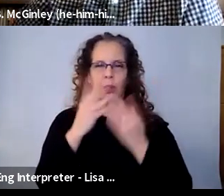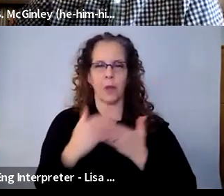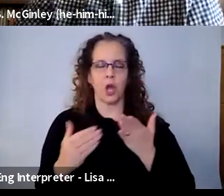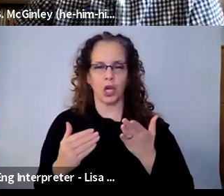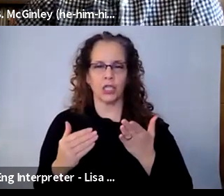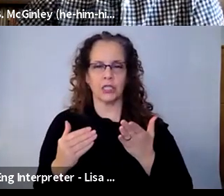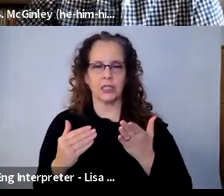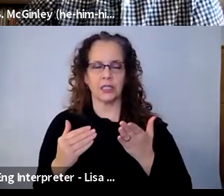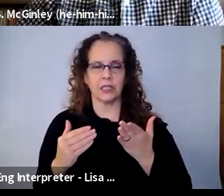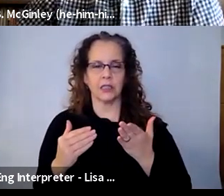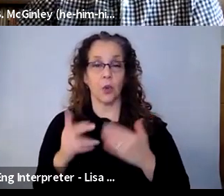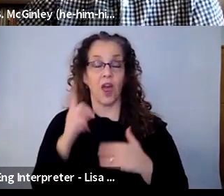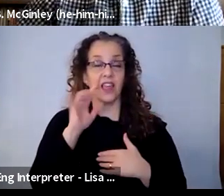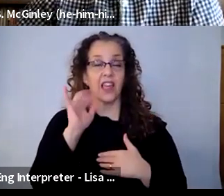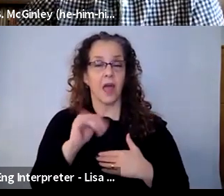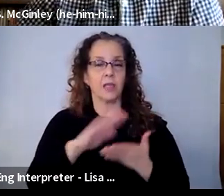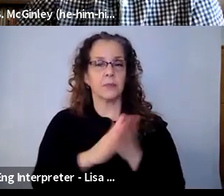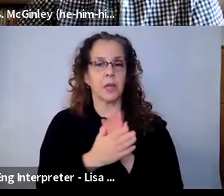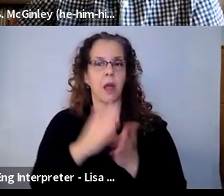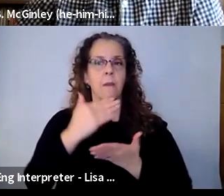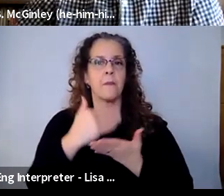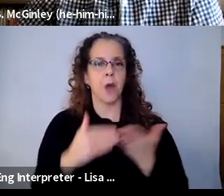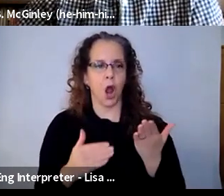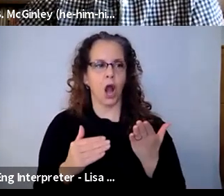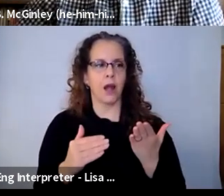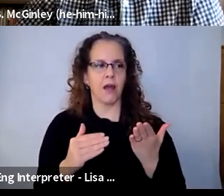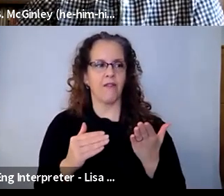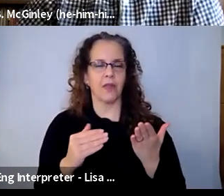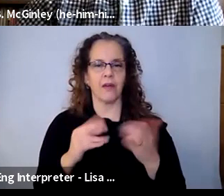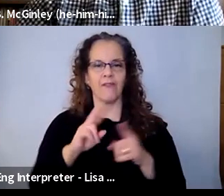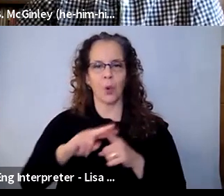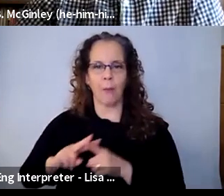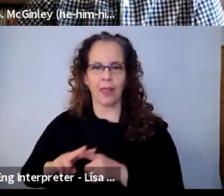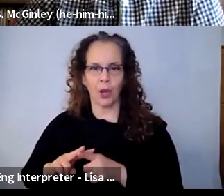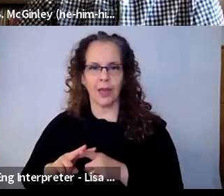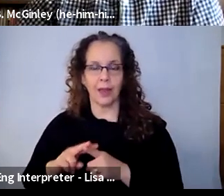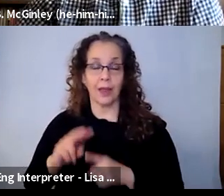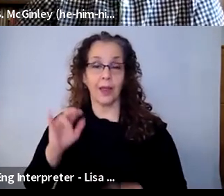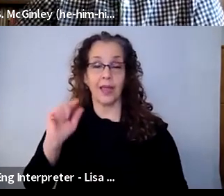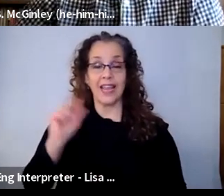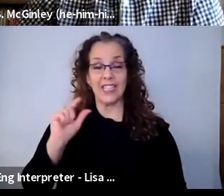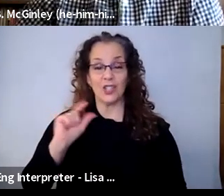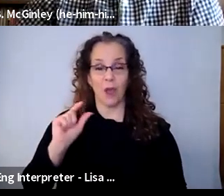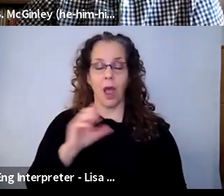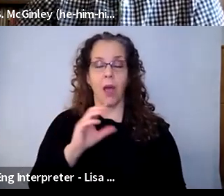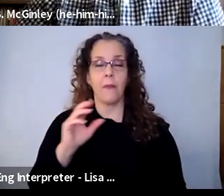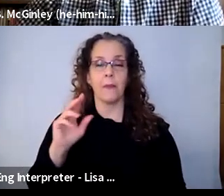think that has become part of the artistic vocabulary, along with Instagram, but TikTok and the memes and, you know, it's of